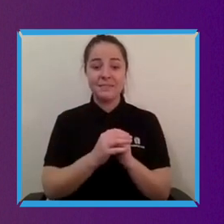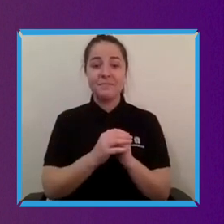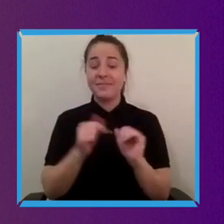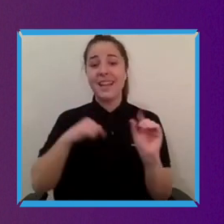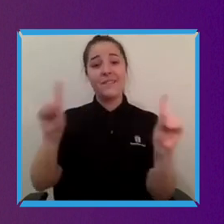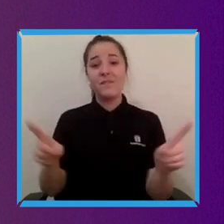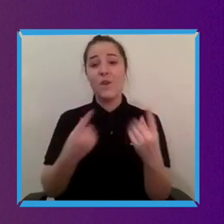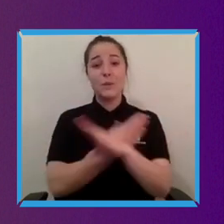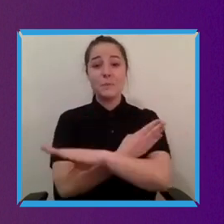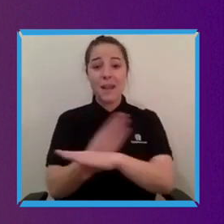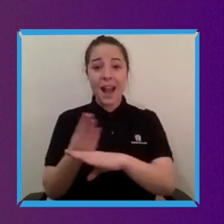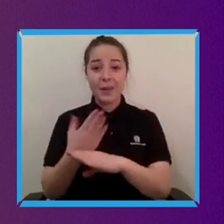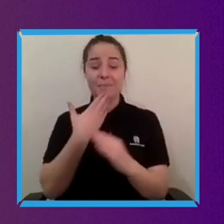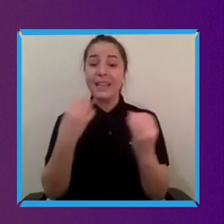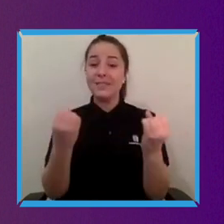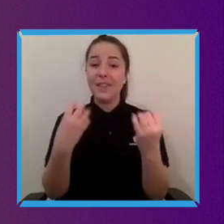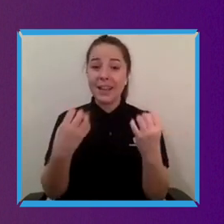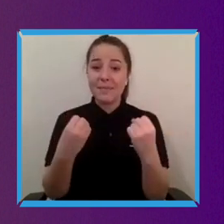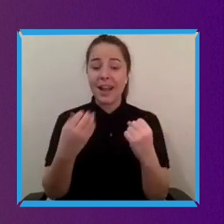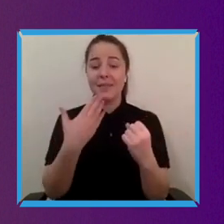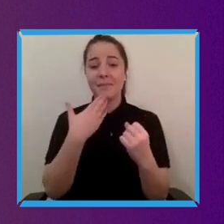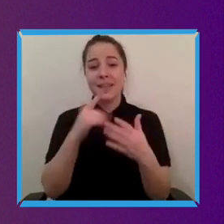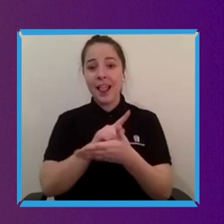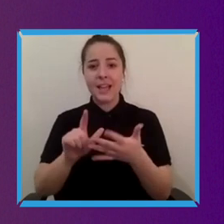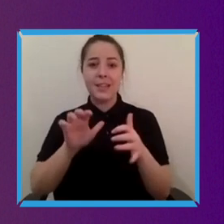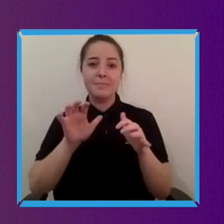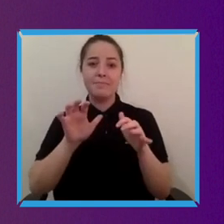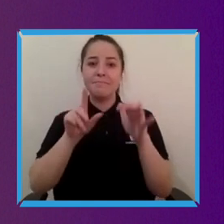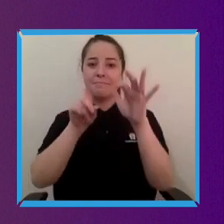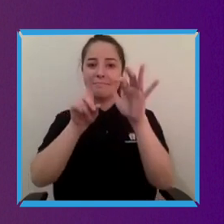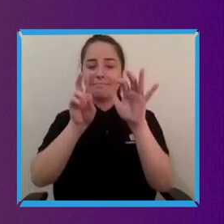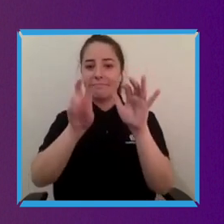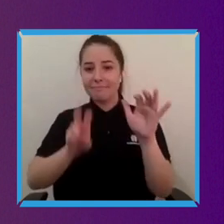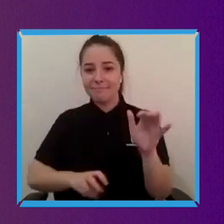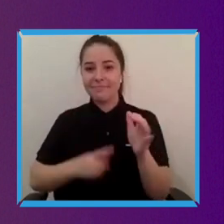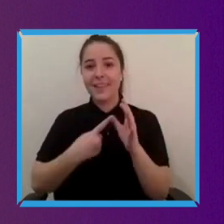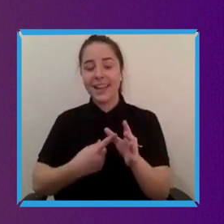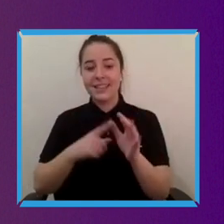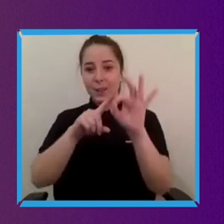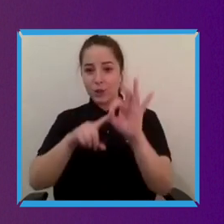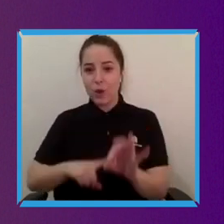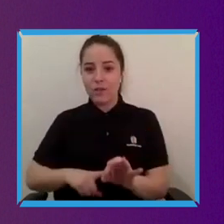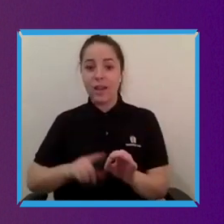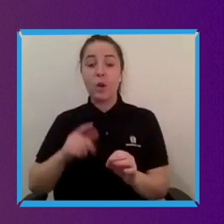so please take some time to complete that survey. We'll also make the recording of tonight available